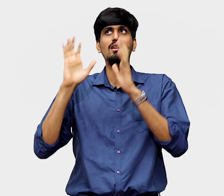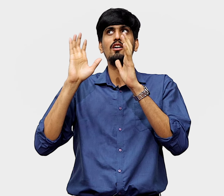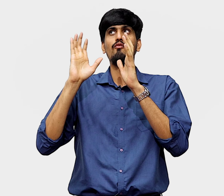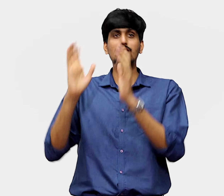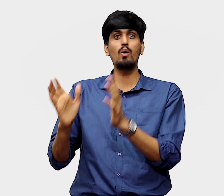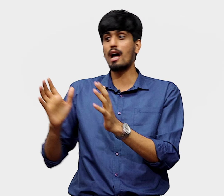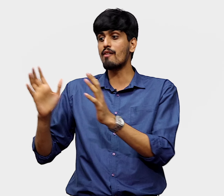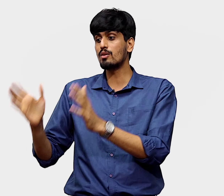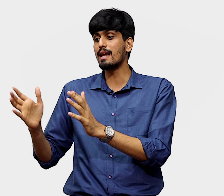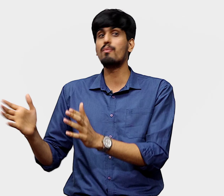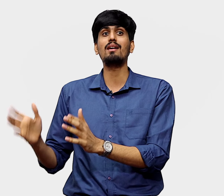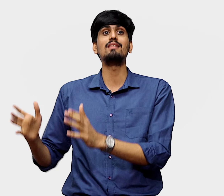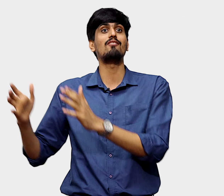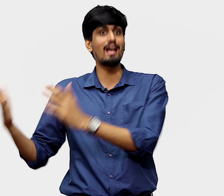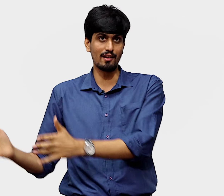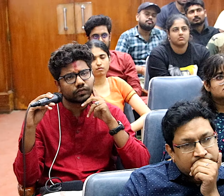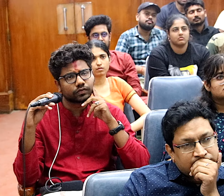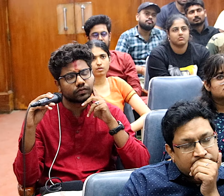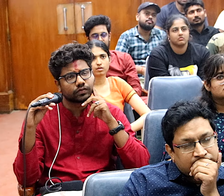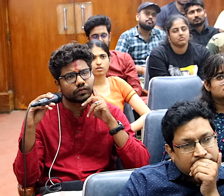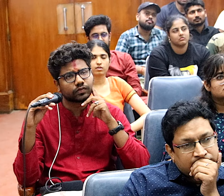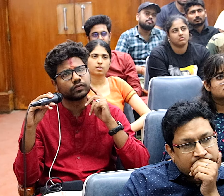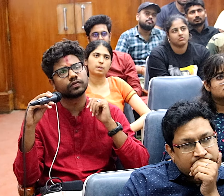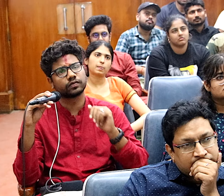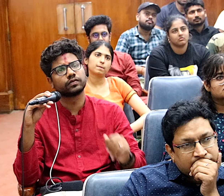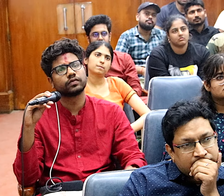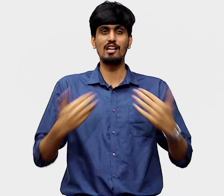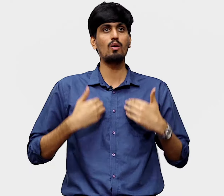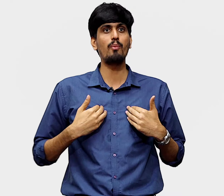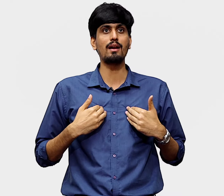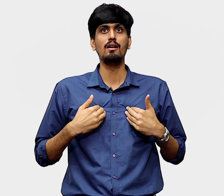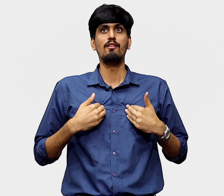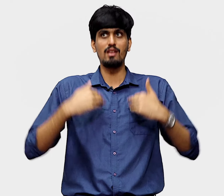without having to take part in that violence? Why not? That's my whole point.